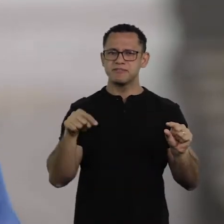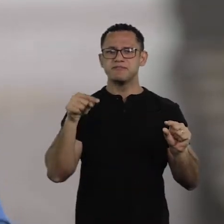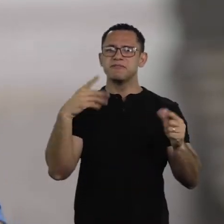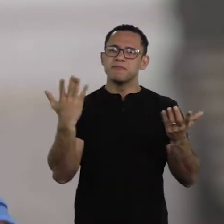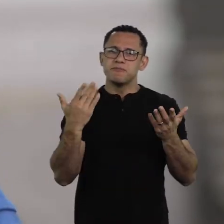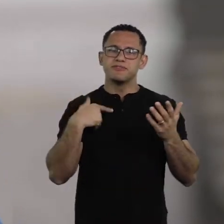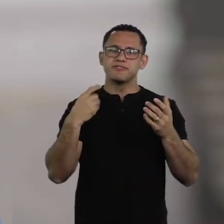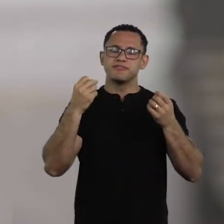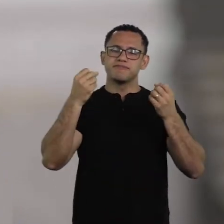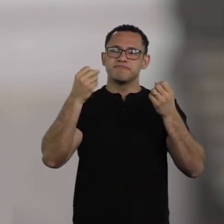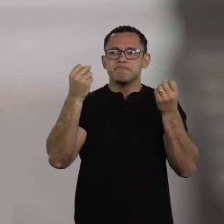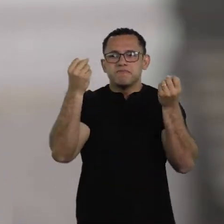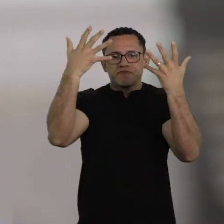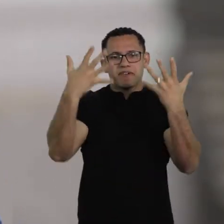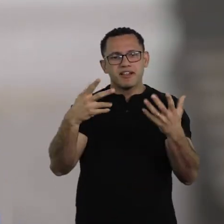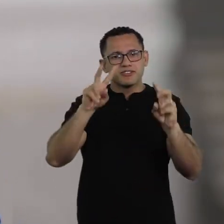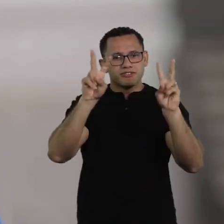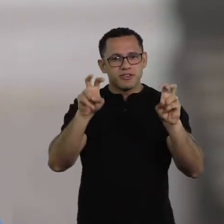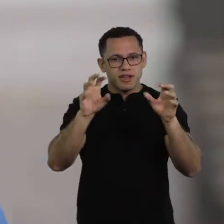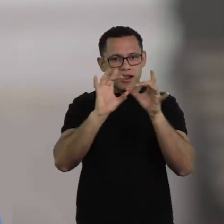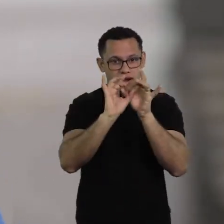to talk about freedom, right?